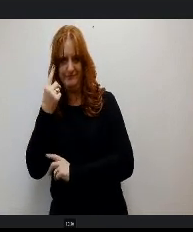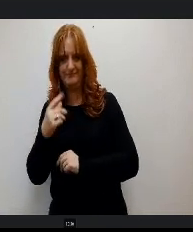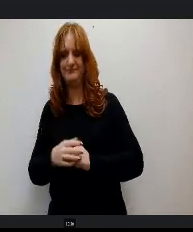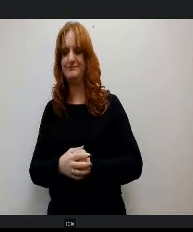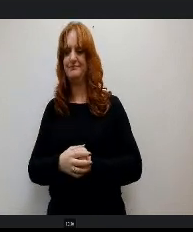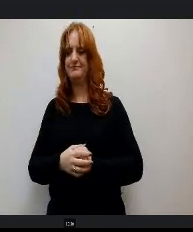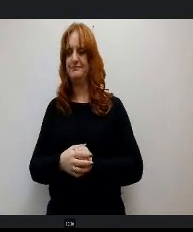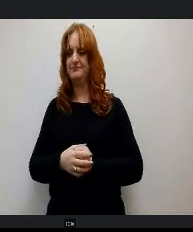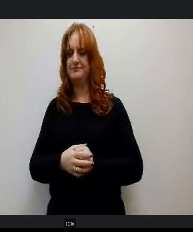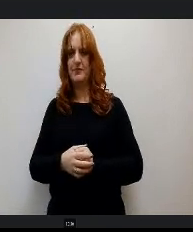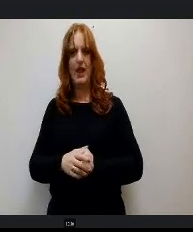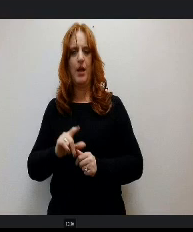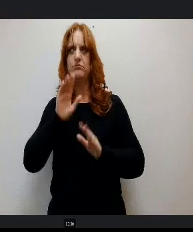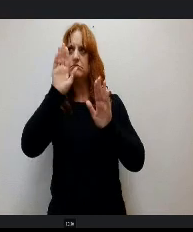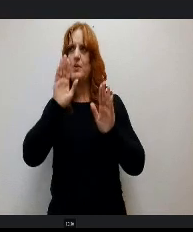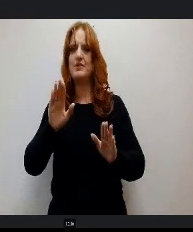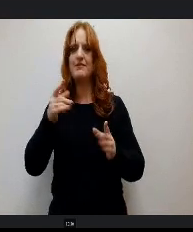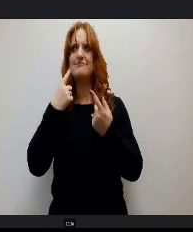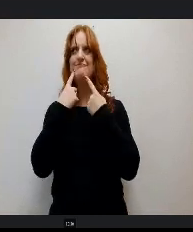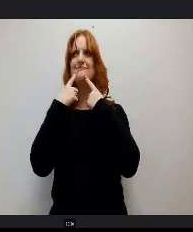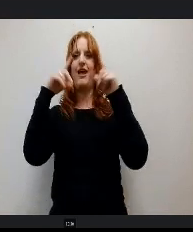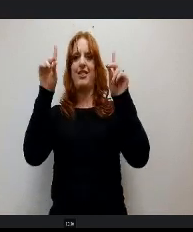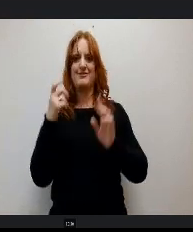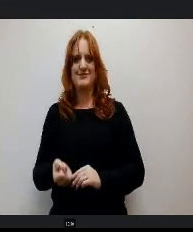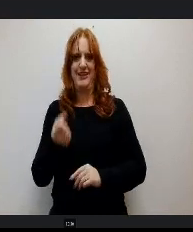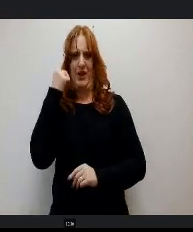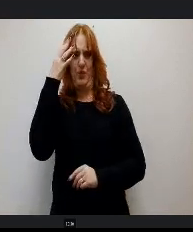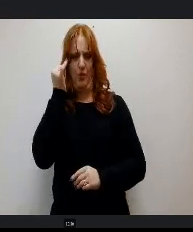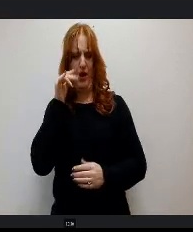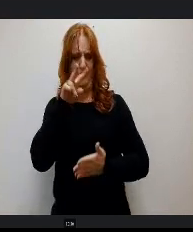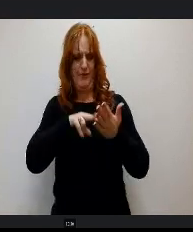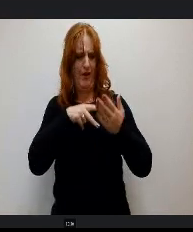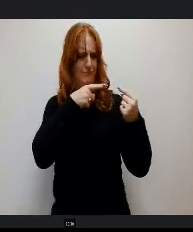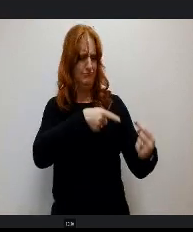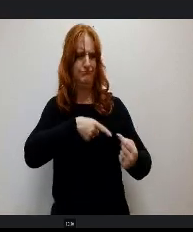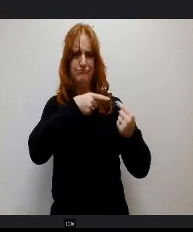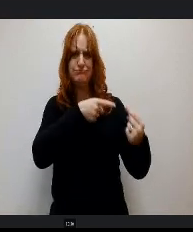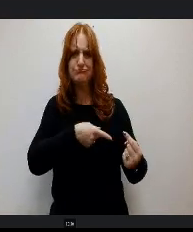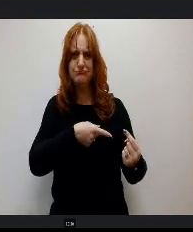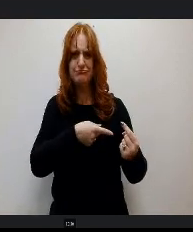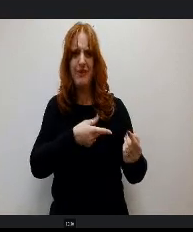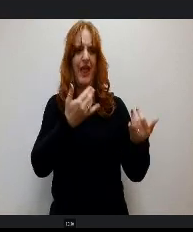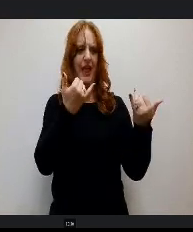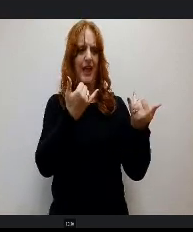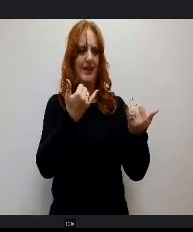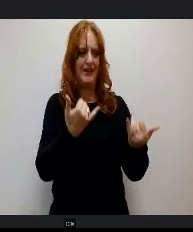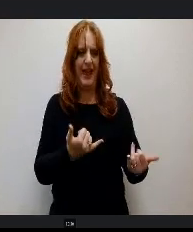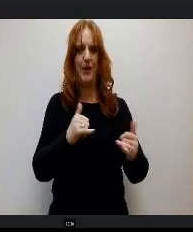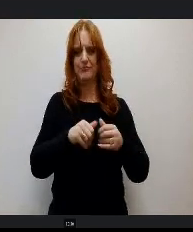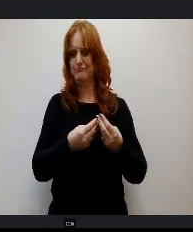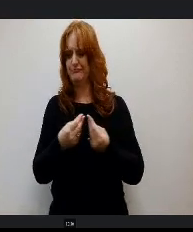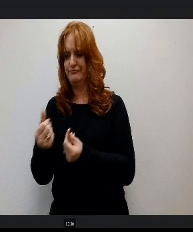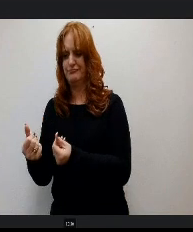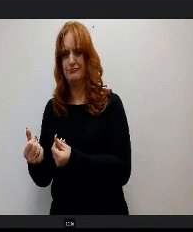It's great to finally know why I have these troubles with reading. And how I can get them resolved? What are your thoughts on going back to the